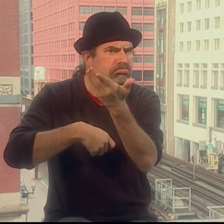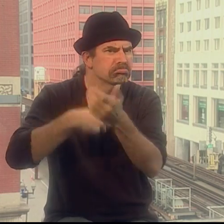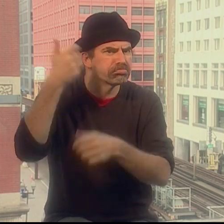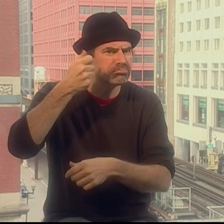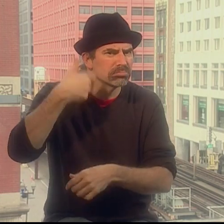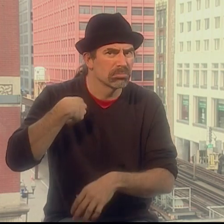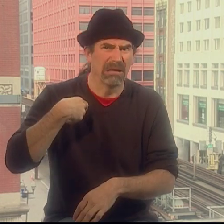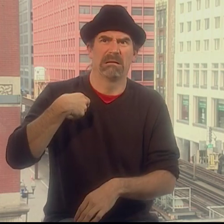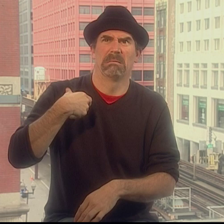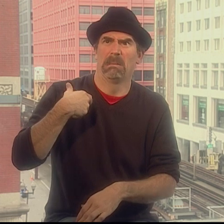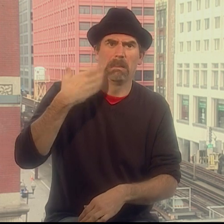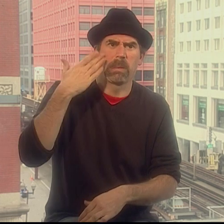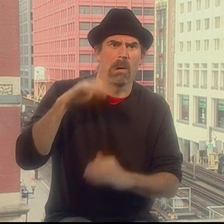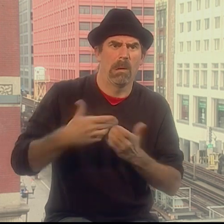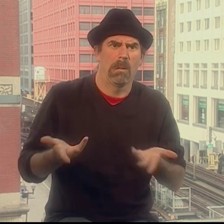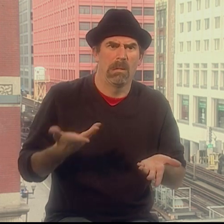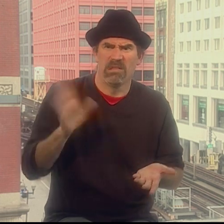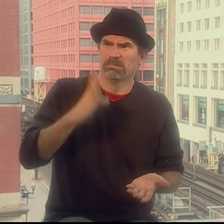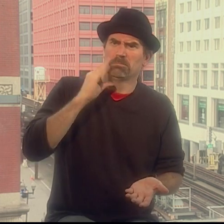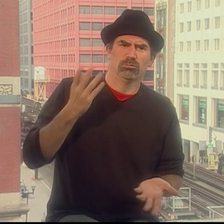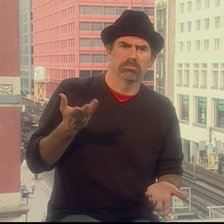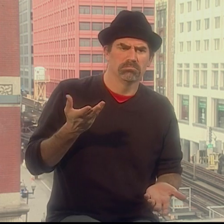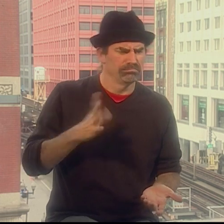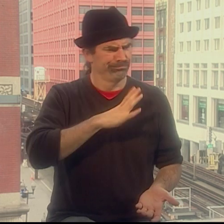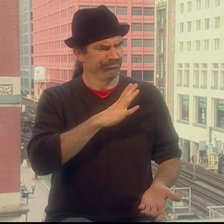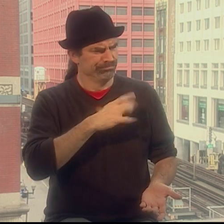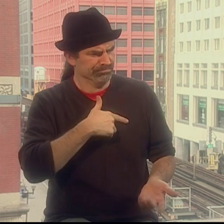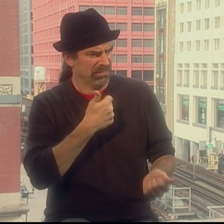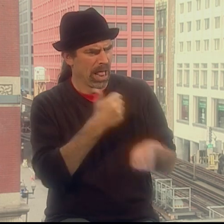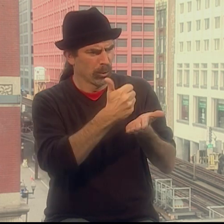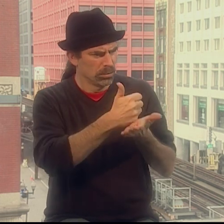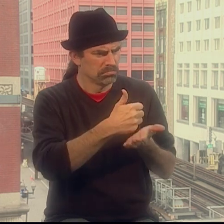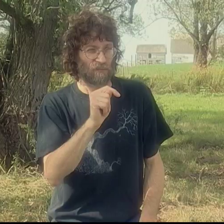I said, "Well, we don't have any experience doing this." And he said, "Well, I'll help you."